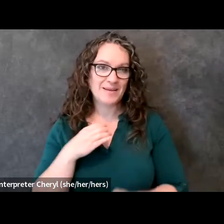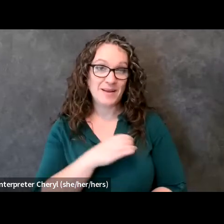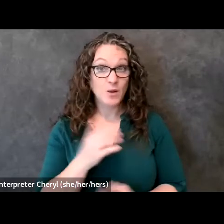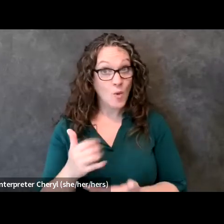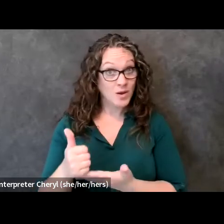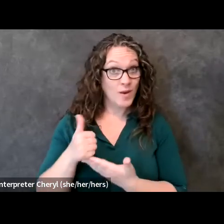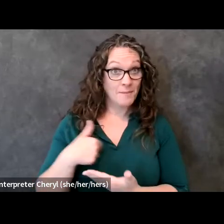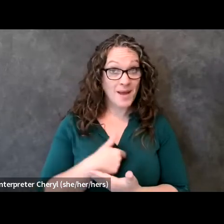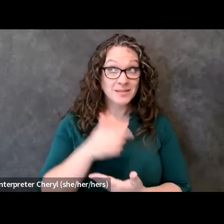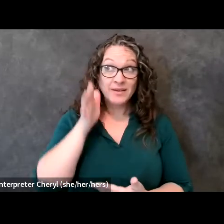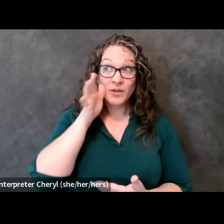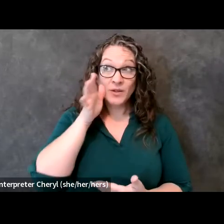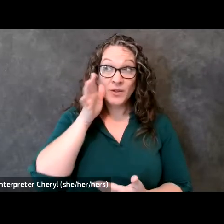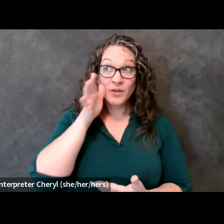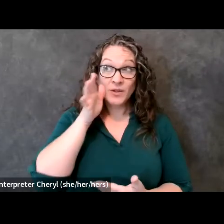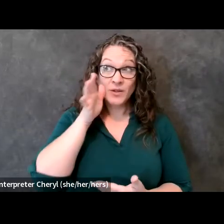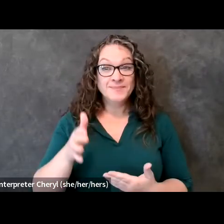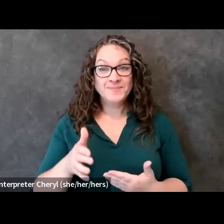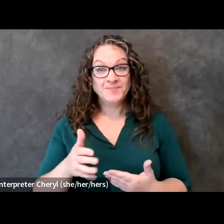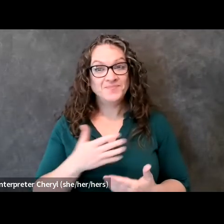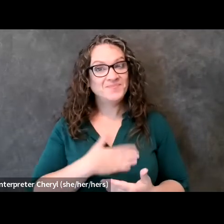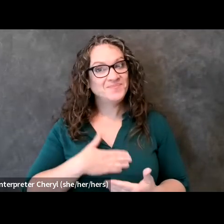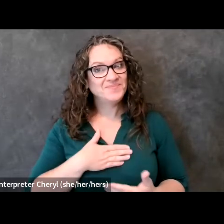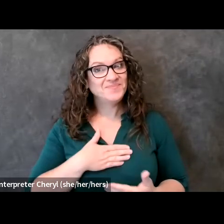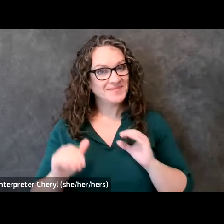in the future with planning these events uh please shoot me an email and i'll get you